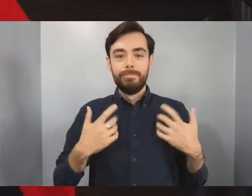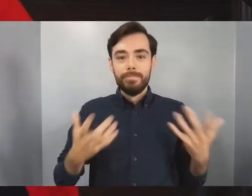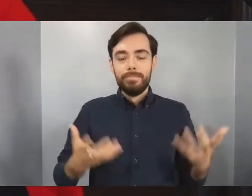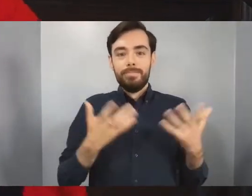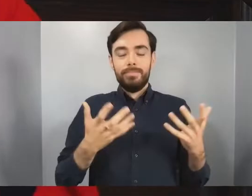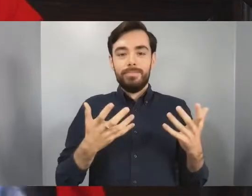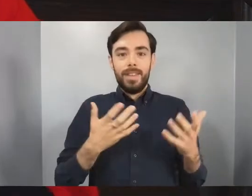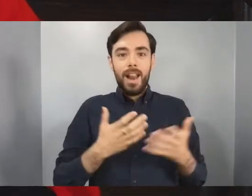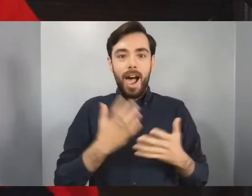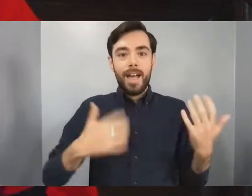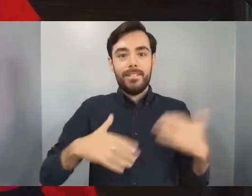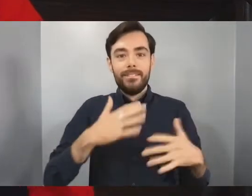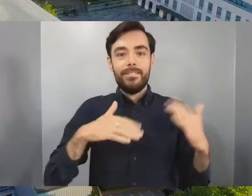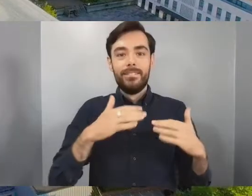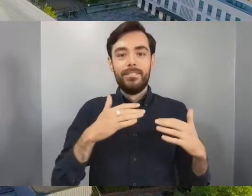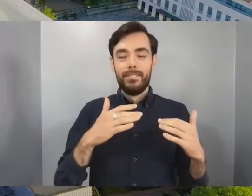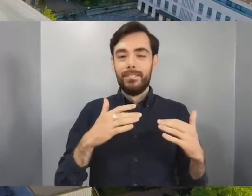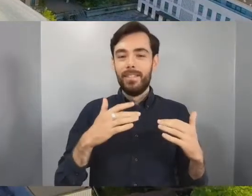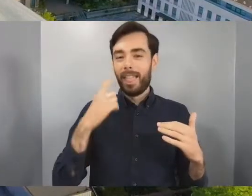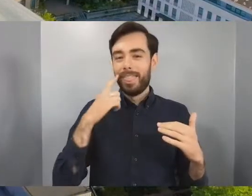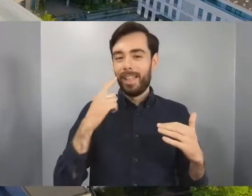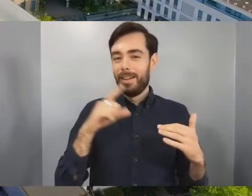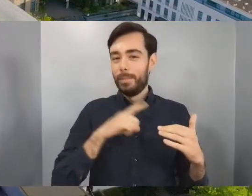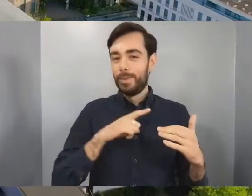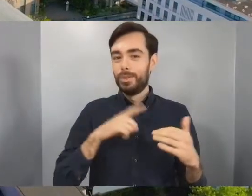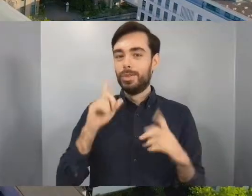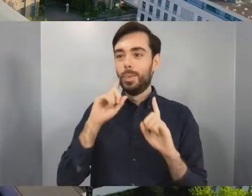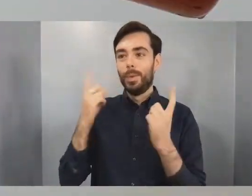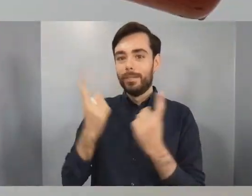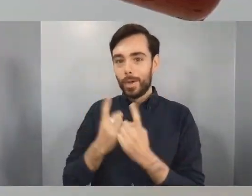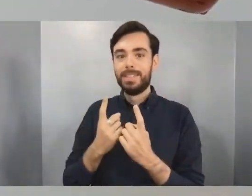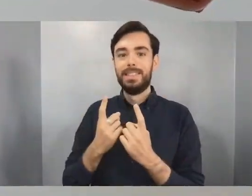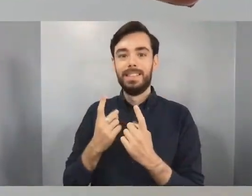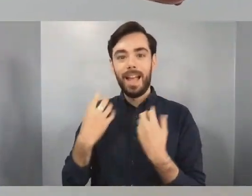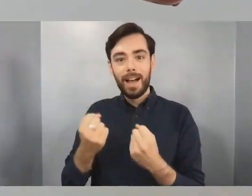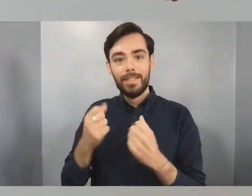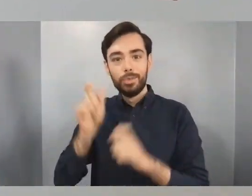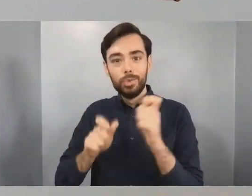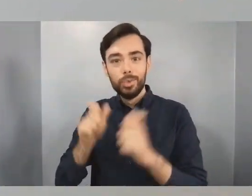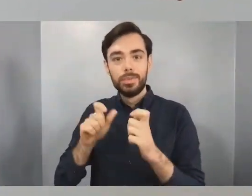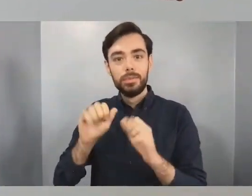city. It's because of what you've all brought to the City of Bristol. You're part of it, you're part of our city story and I thank you for that.